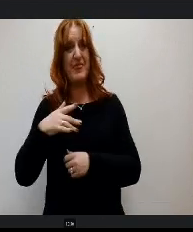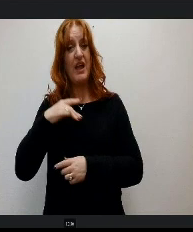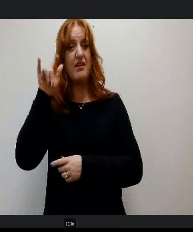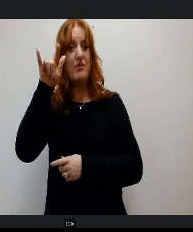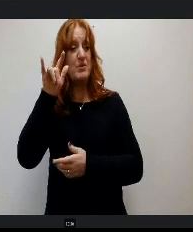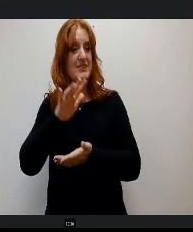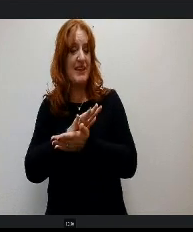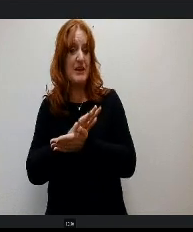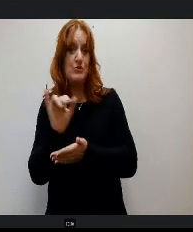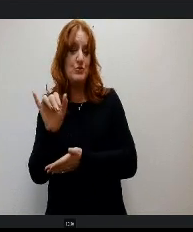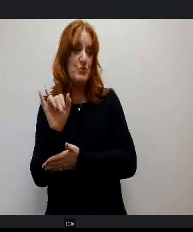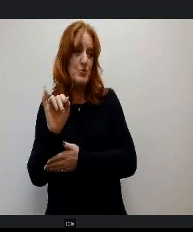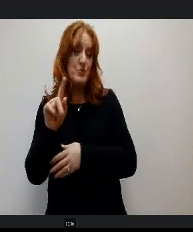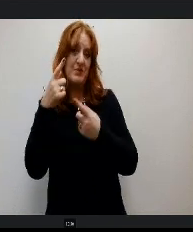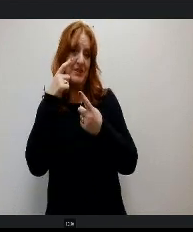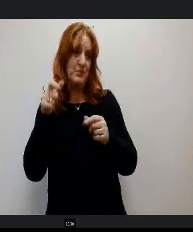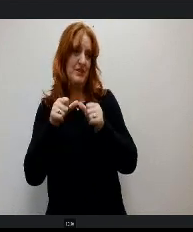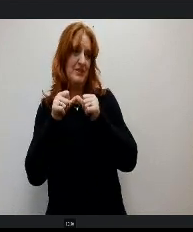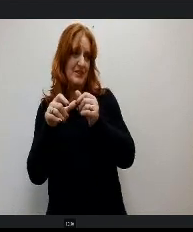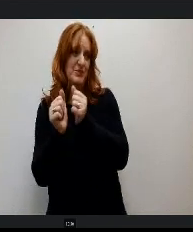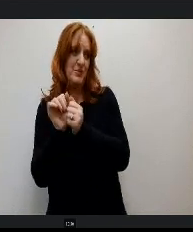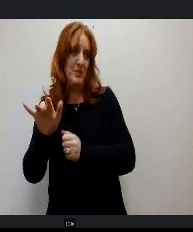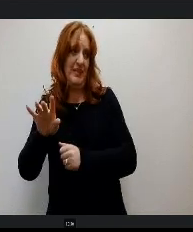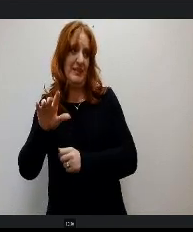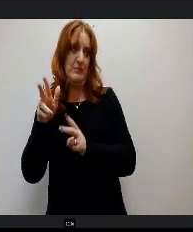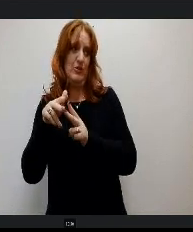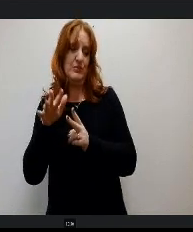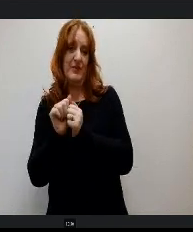Continue doing that with other things as well. Thank you. Thank you.